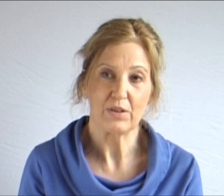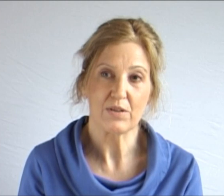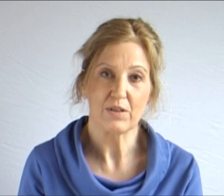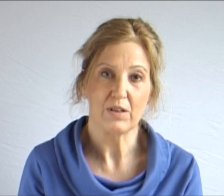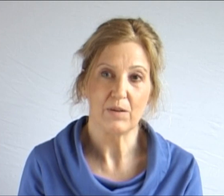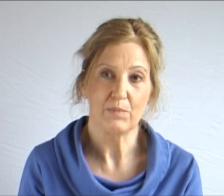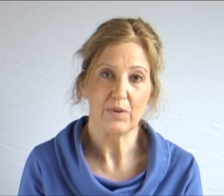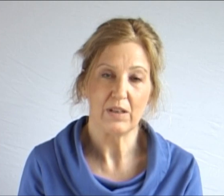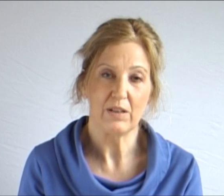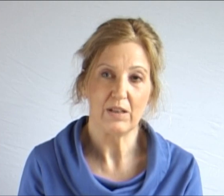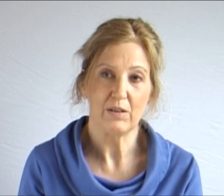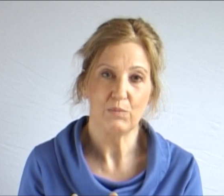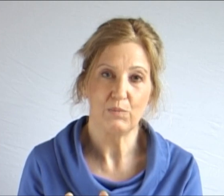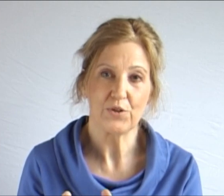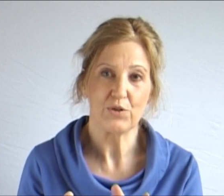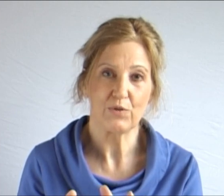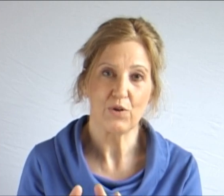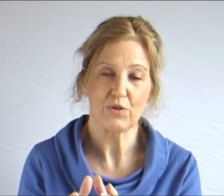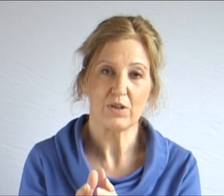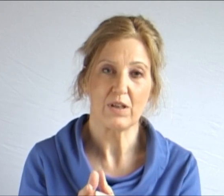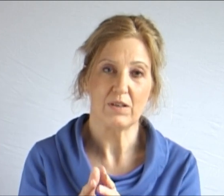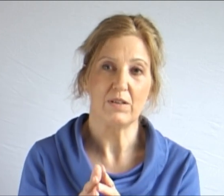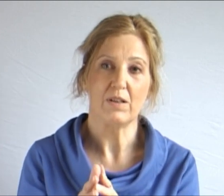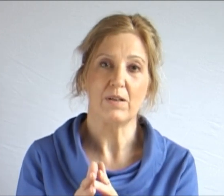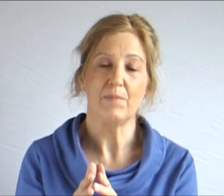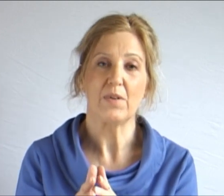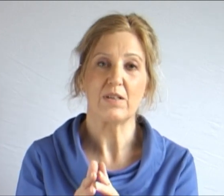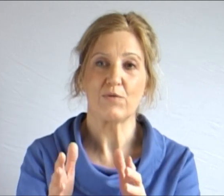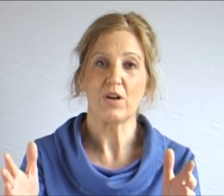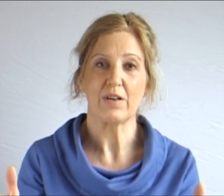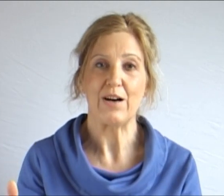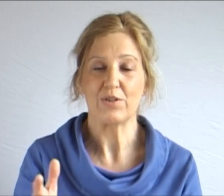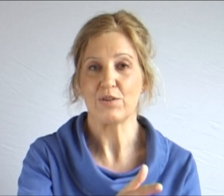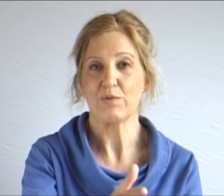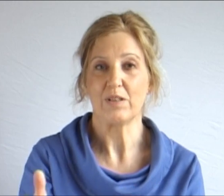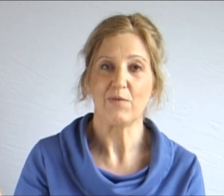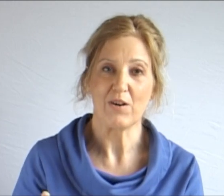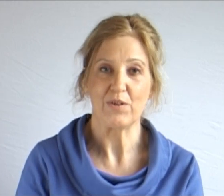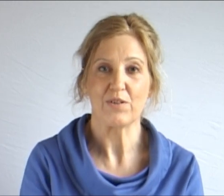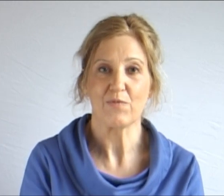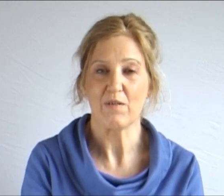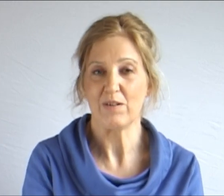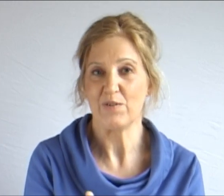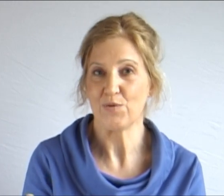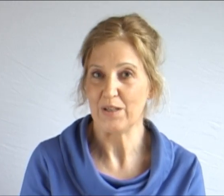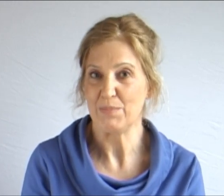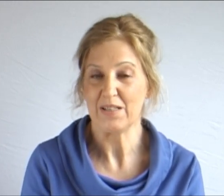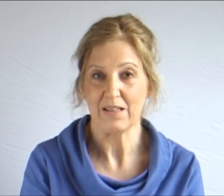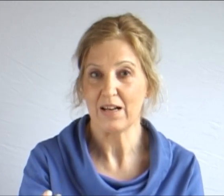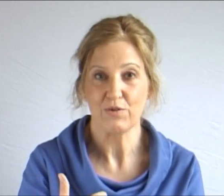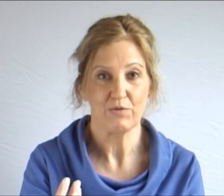because once you've got a deaf child out into an environment that is very visually busy